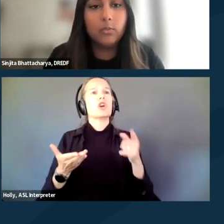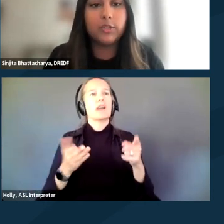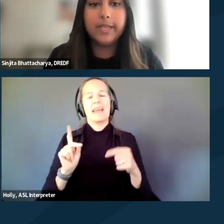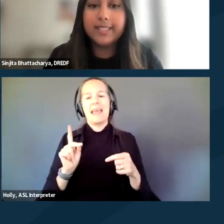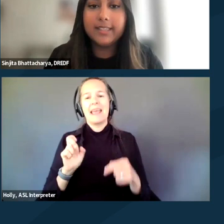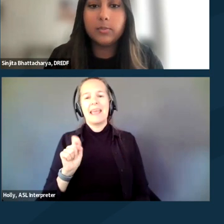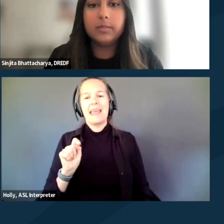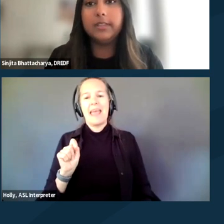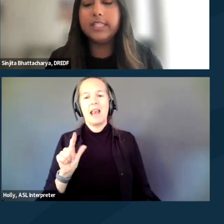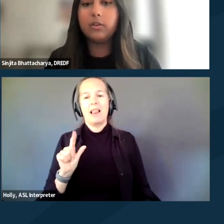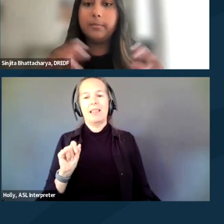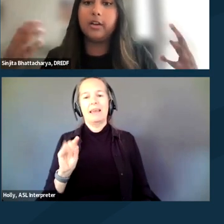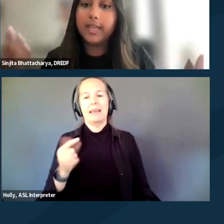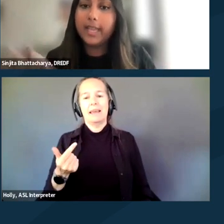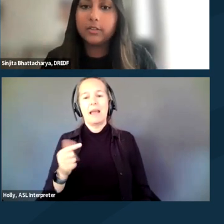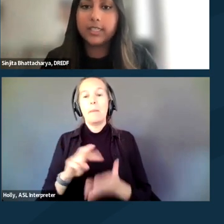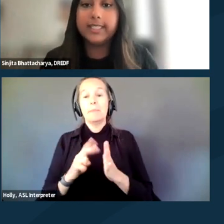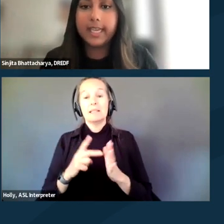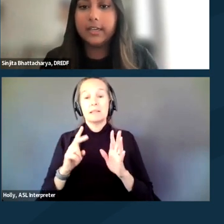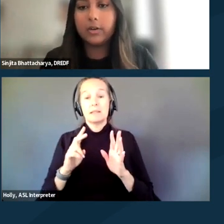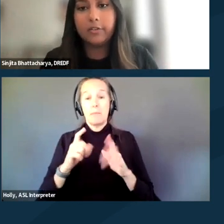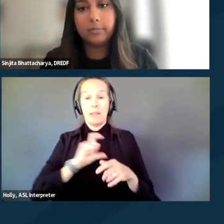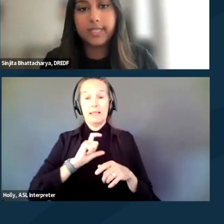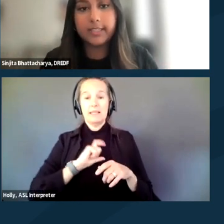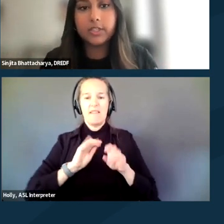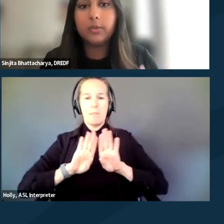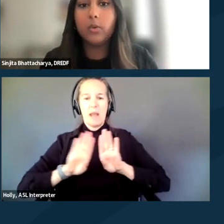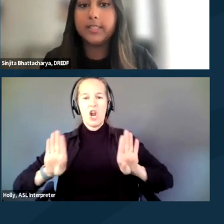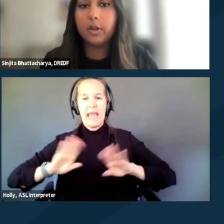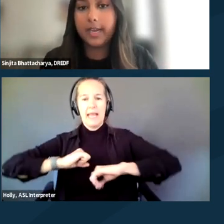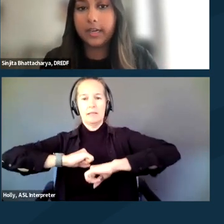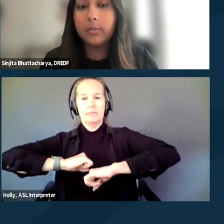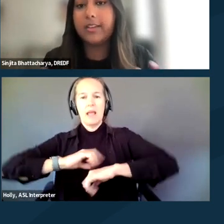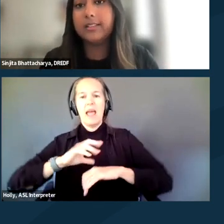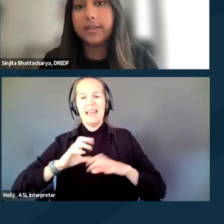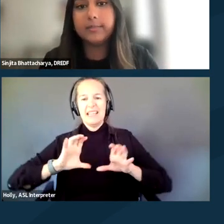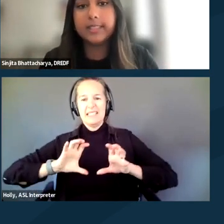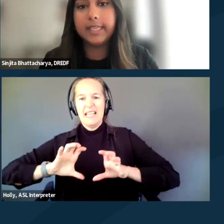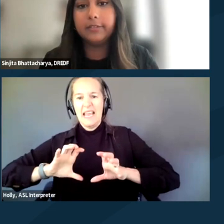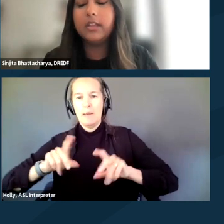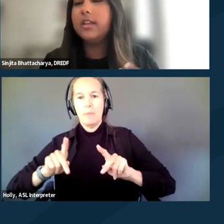which basically is when the police form a barricade to contain a crowd of protestors in one small area without allowing them to leave.